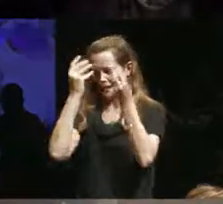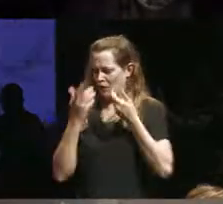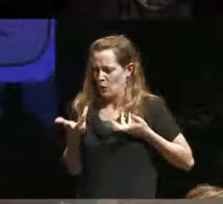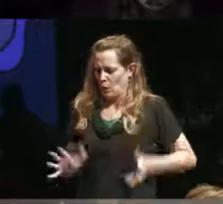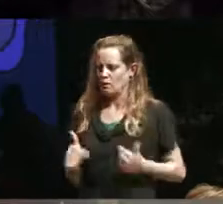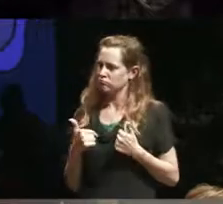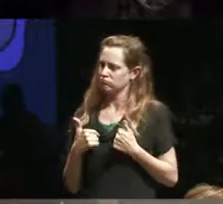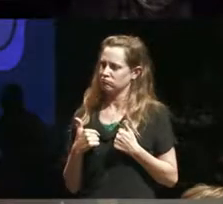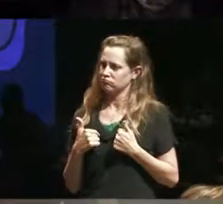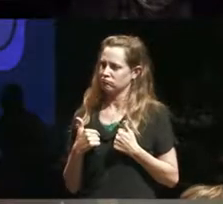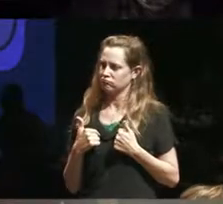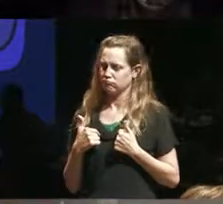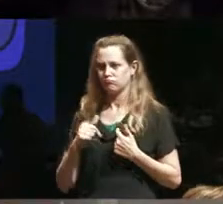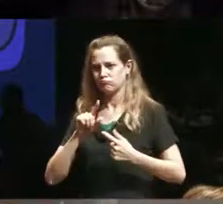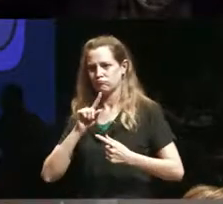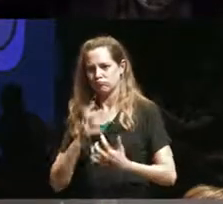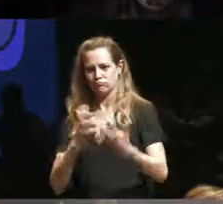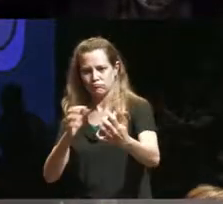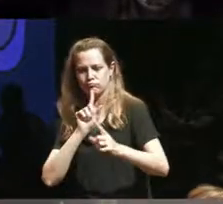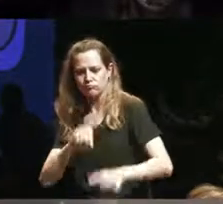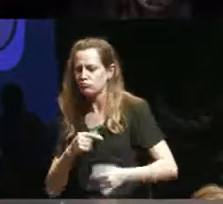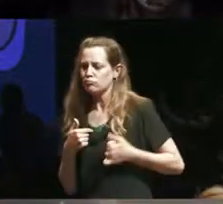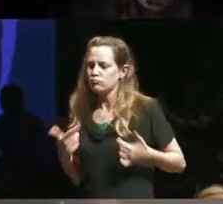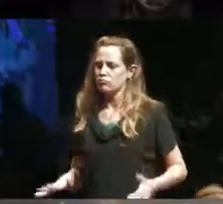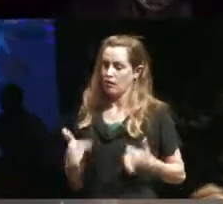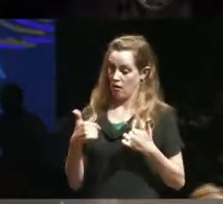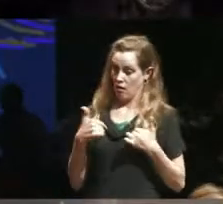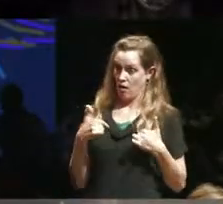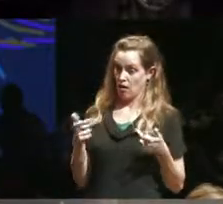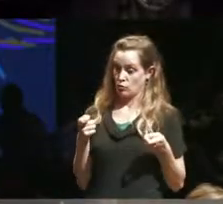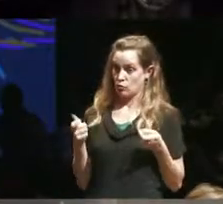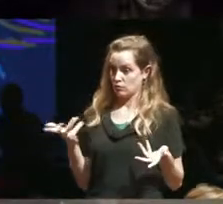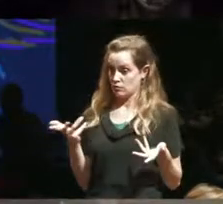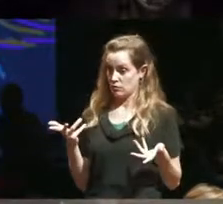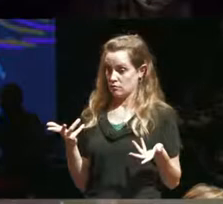how audiences respond to me what I want to control I think is whether or not I